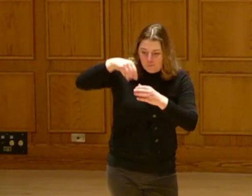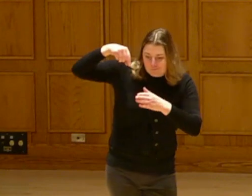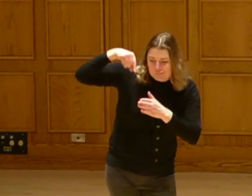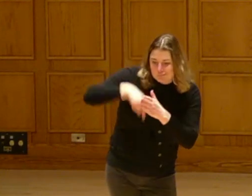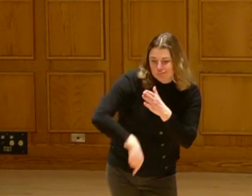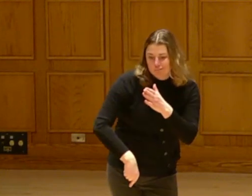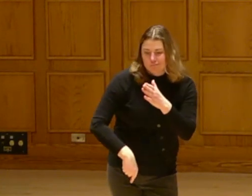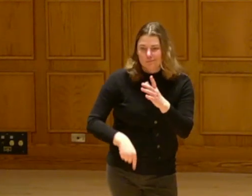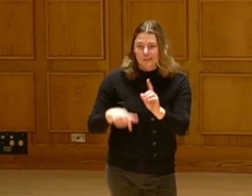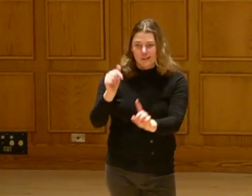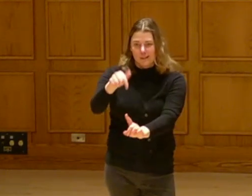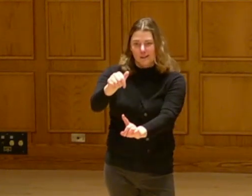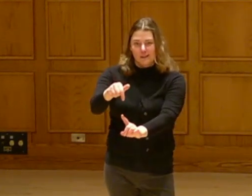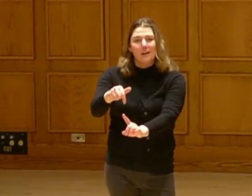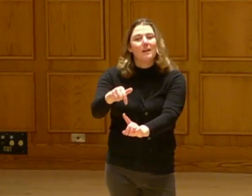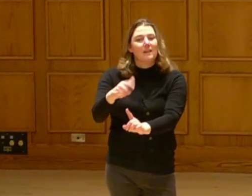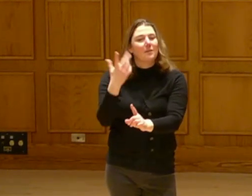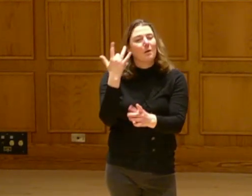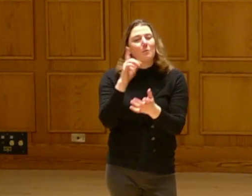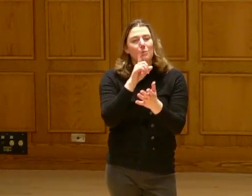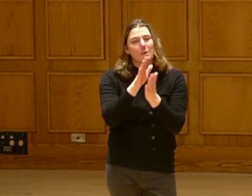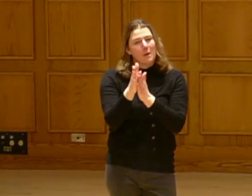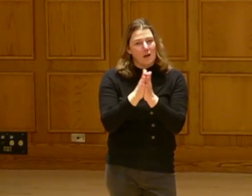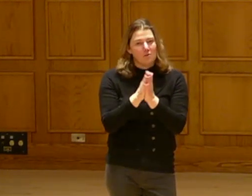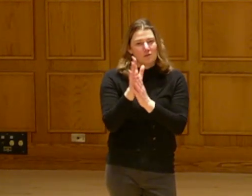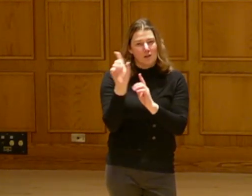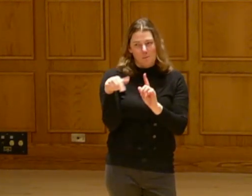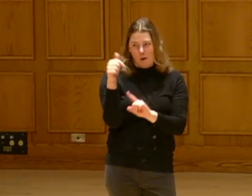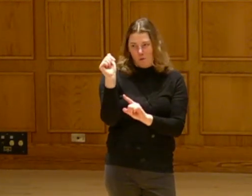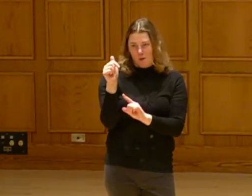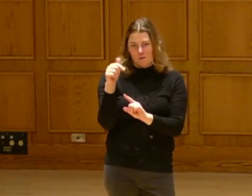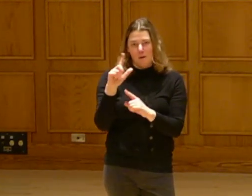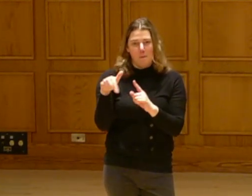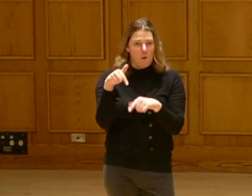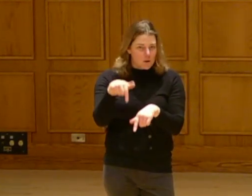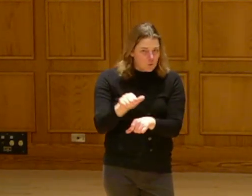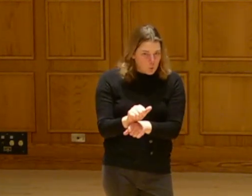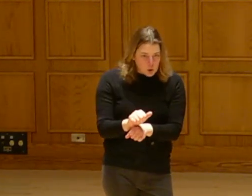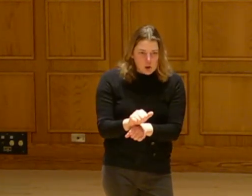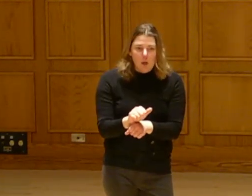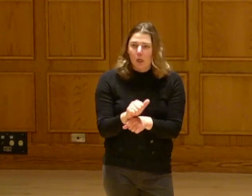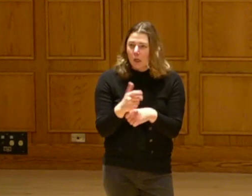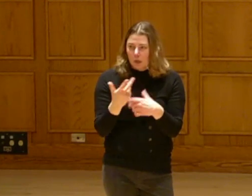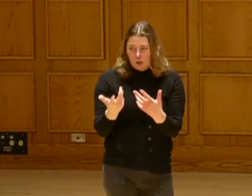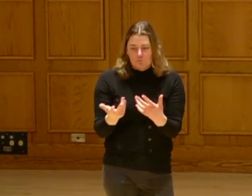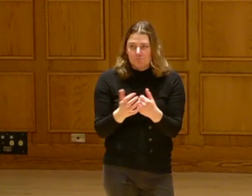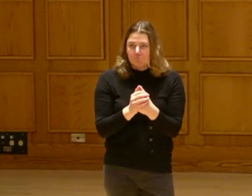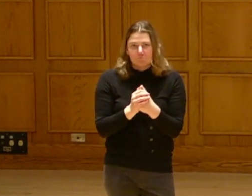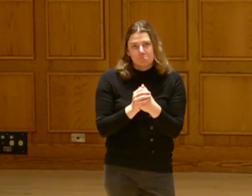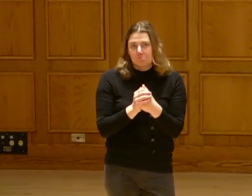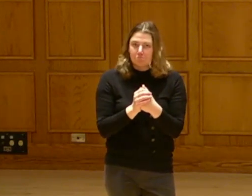Damn, did I stumble on to something here. I needed to do more of this.